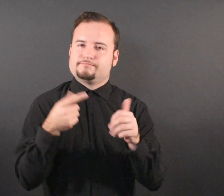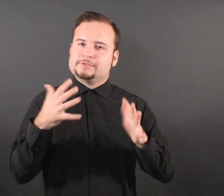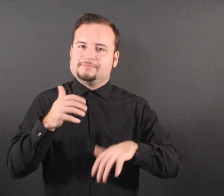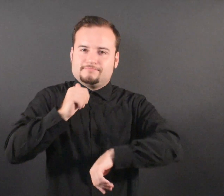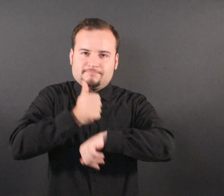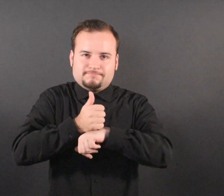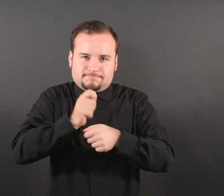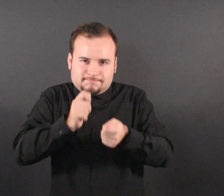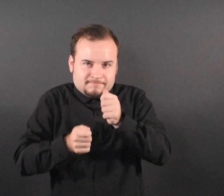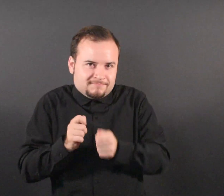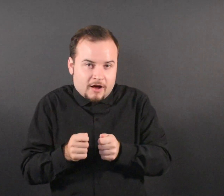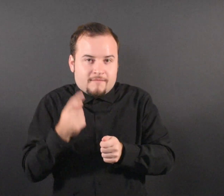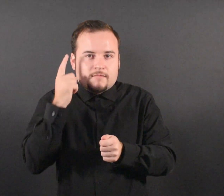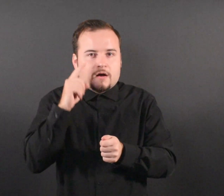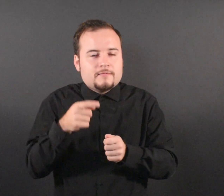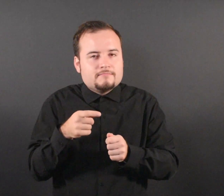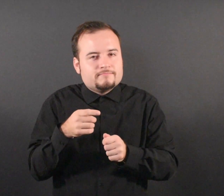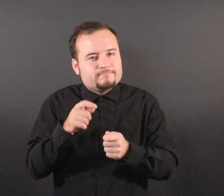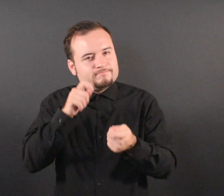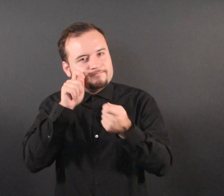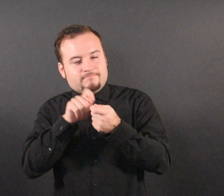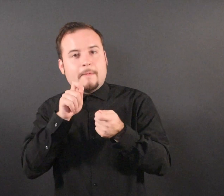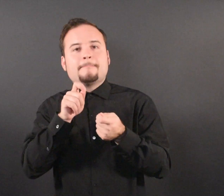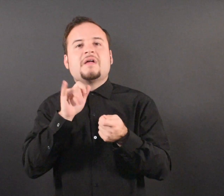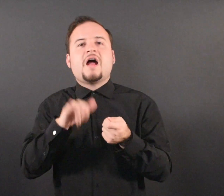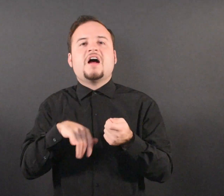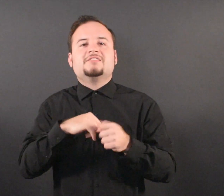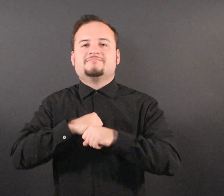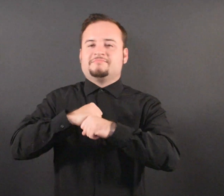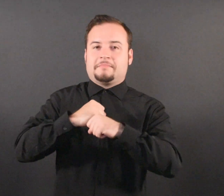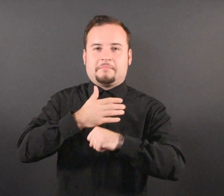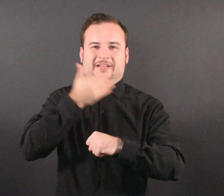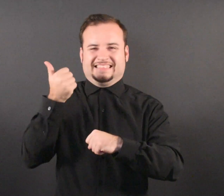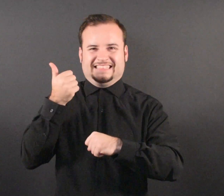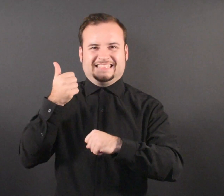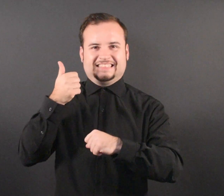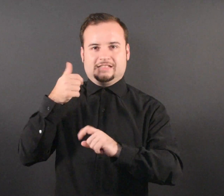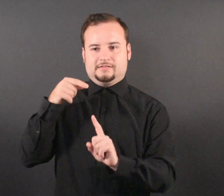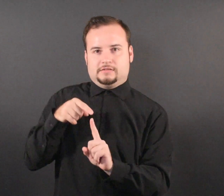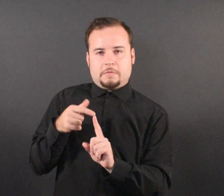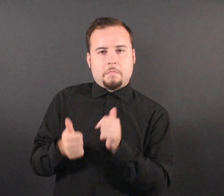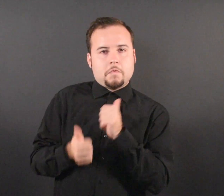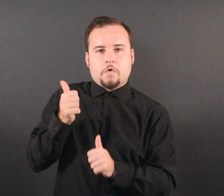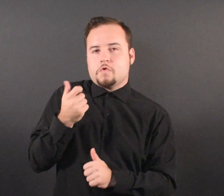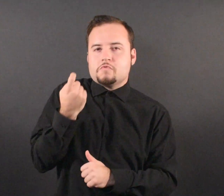to better protect against the most recently circulating COVID-19 variant.